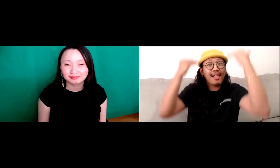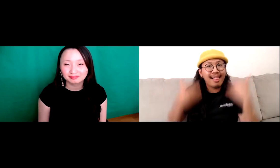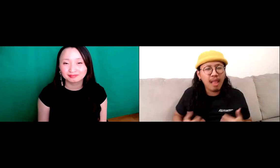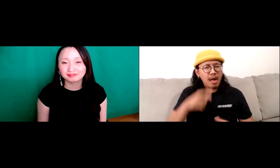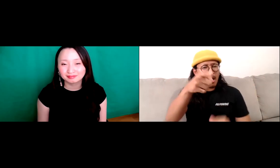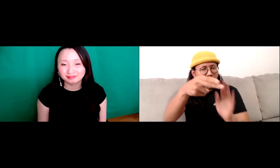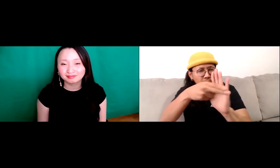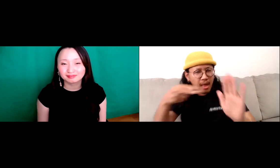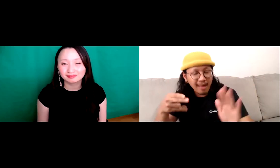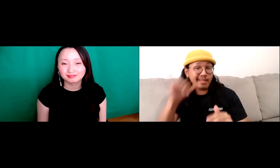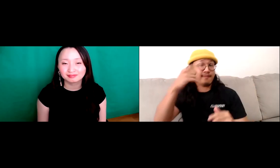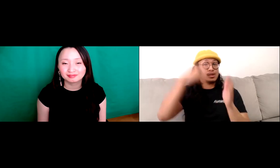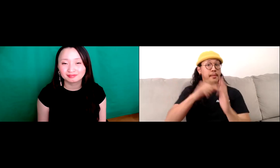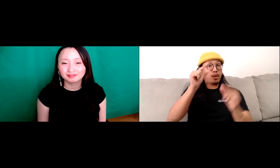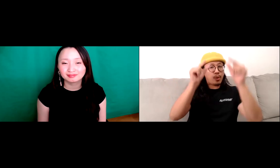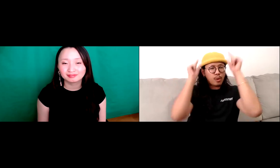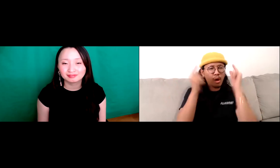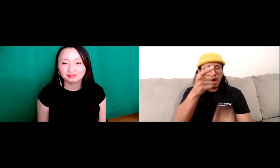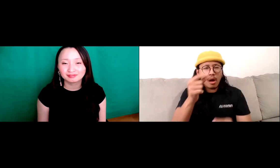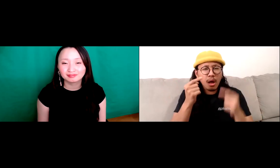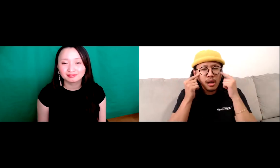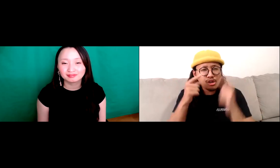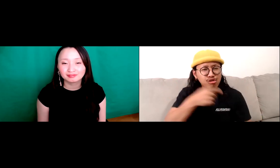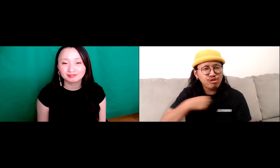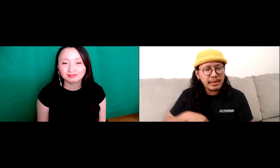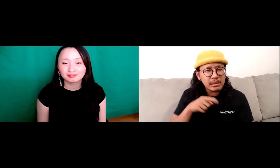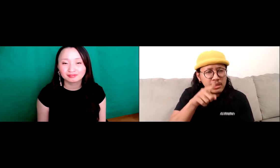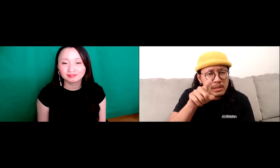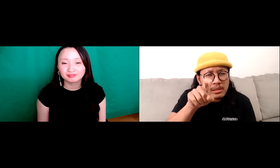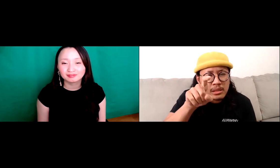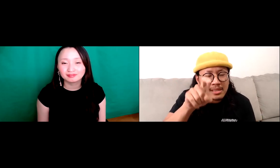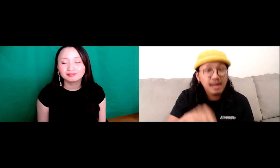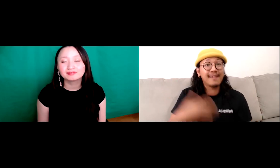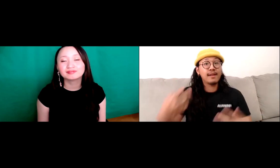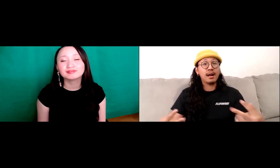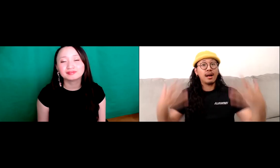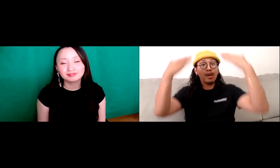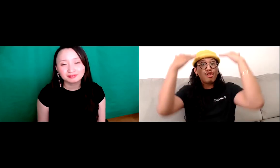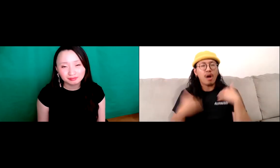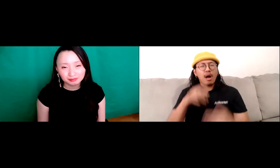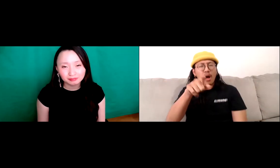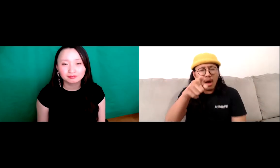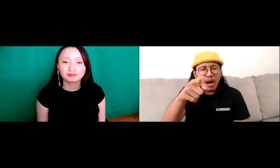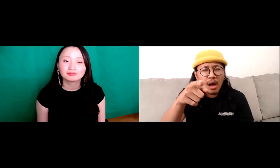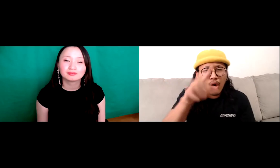buzz kg. I've had longer hair, and for each hairstyle, they would assume I was X Y or